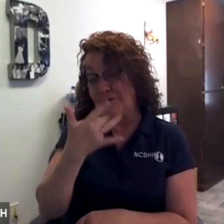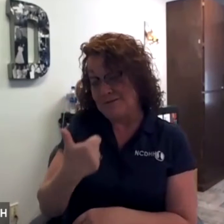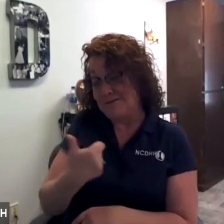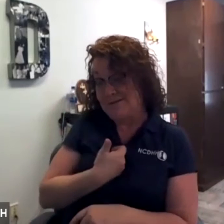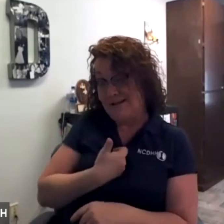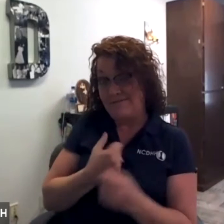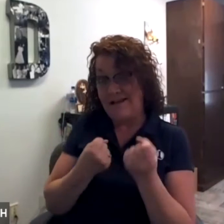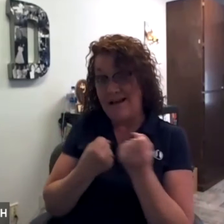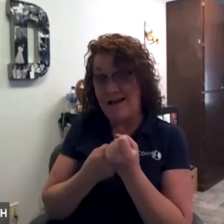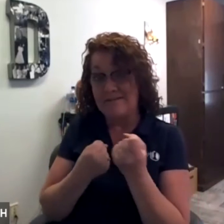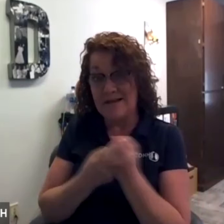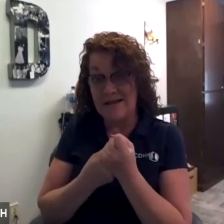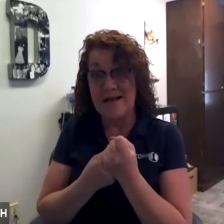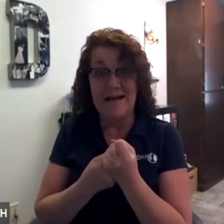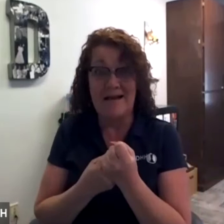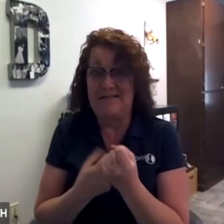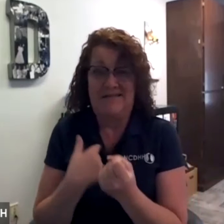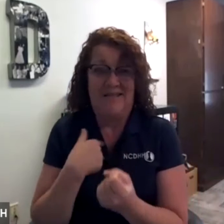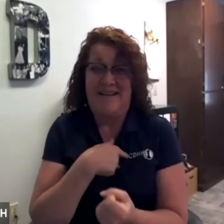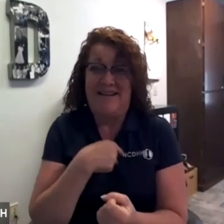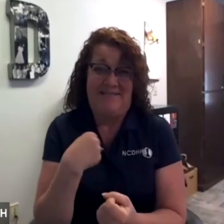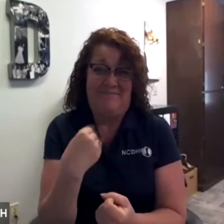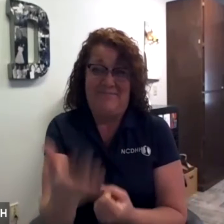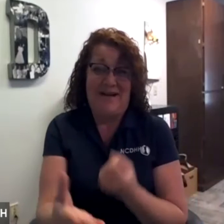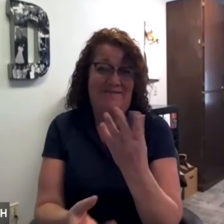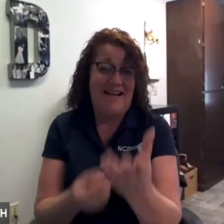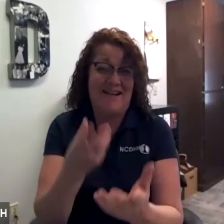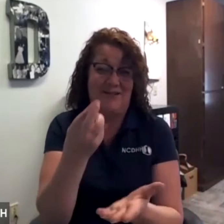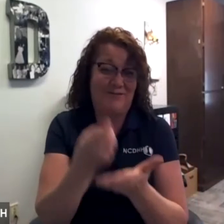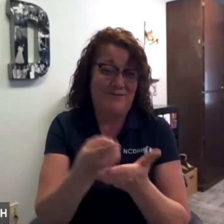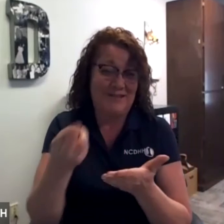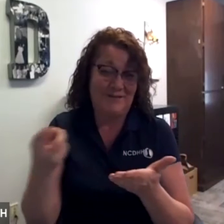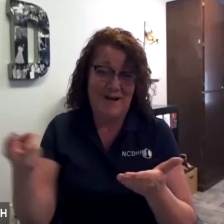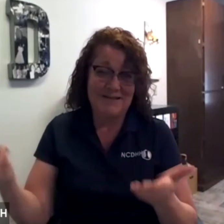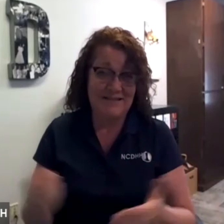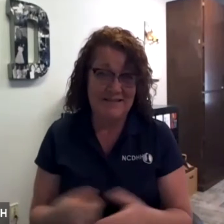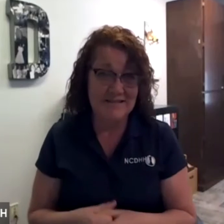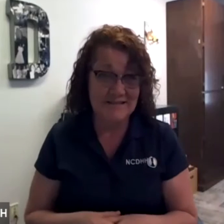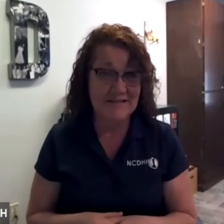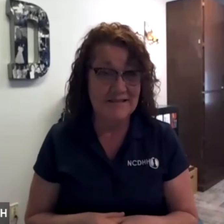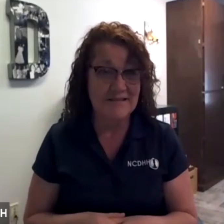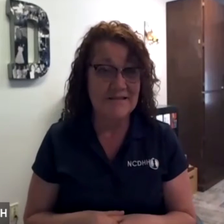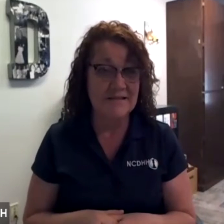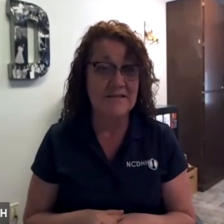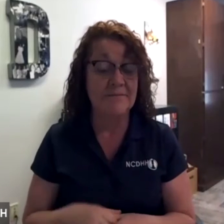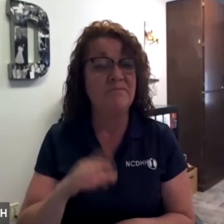or if you prefer to self-advocate we can provide you lots of resources.